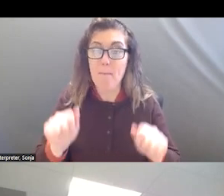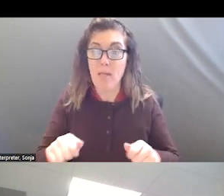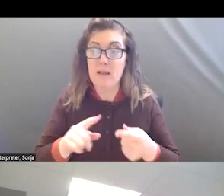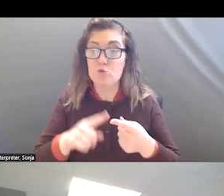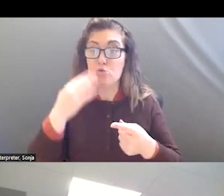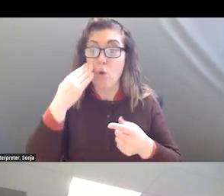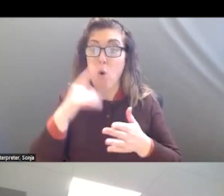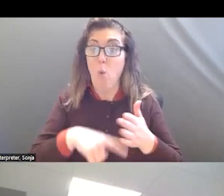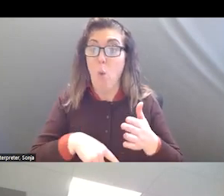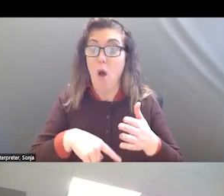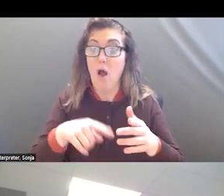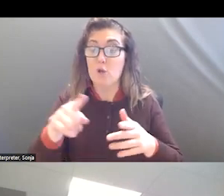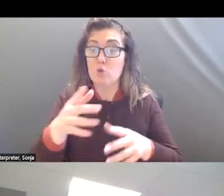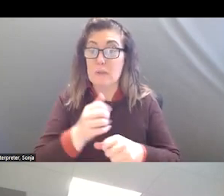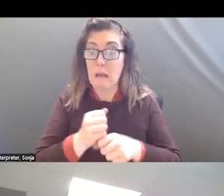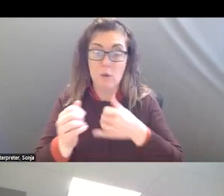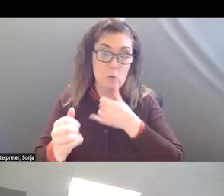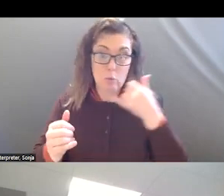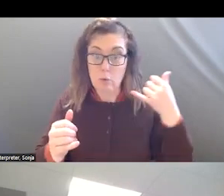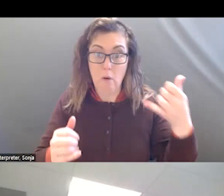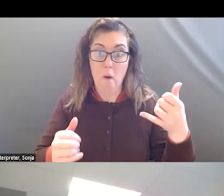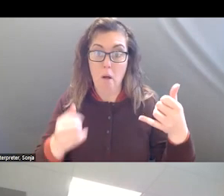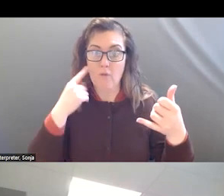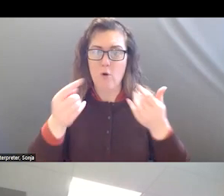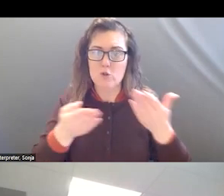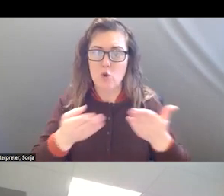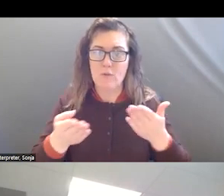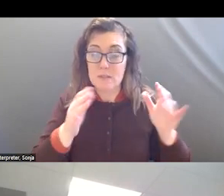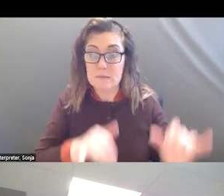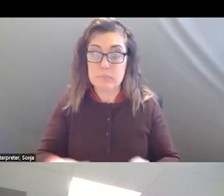ARE GOING TO GET WHEN YOU CALL FOR SERVICES IS JUST, TO ME,